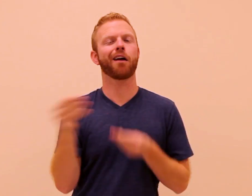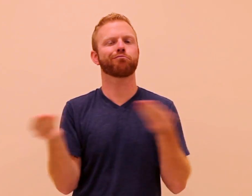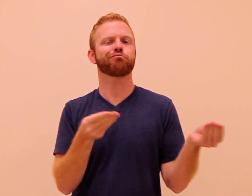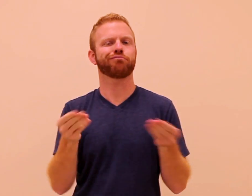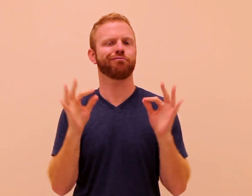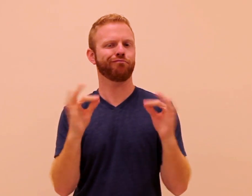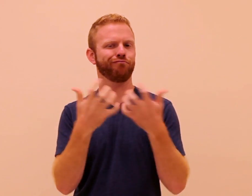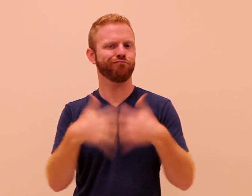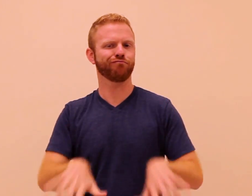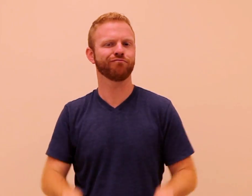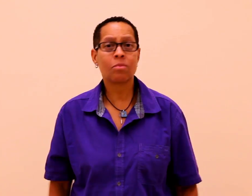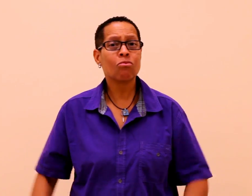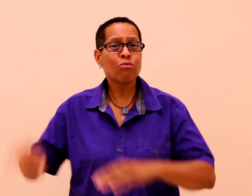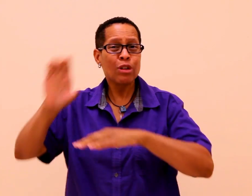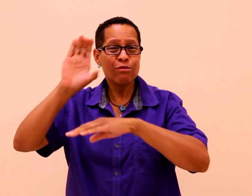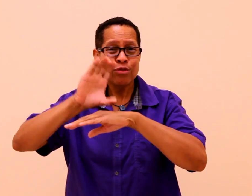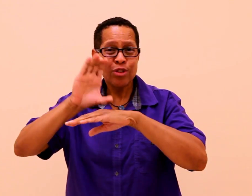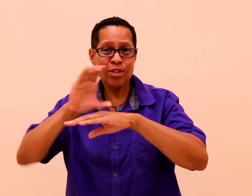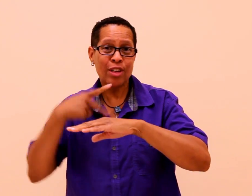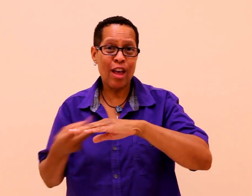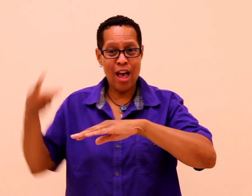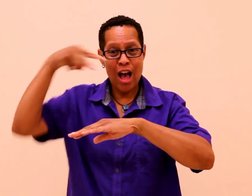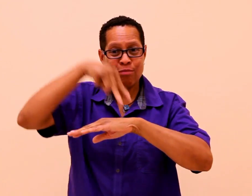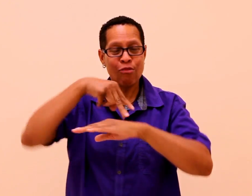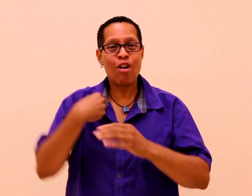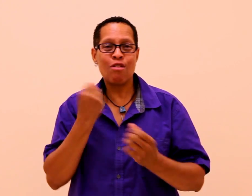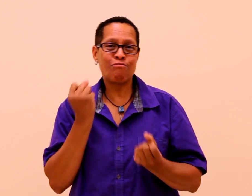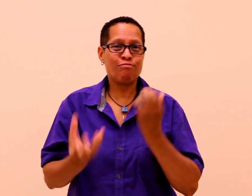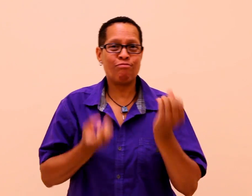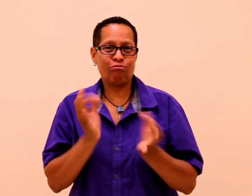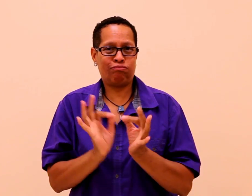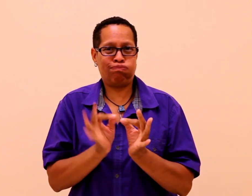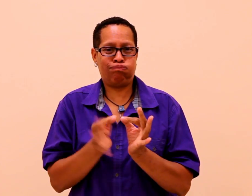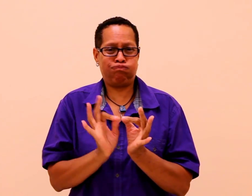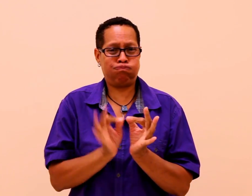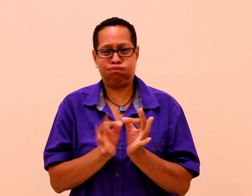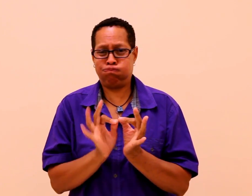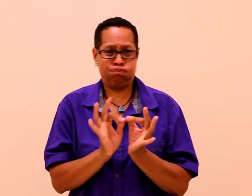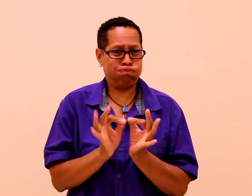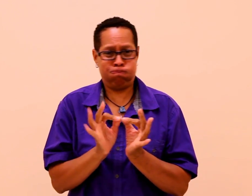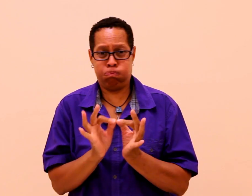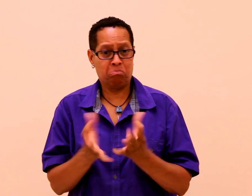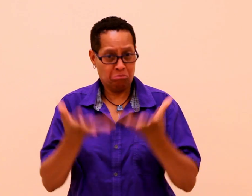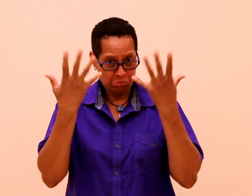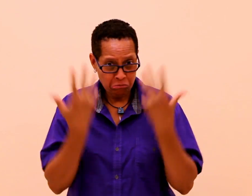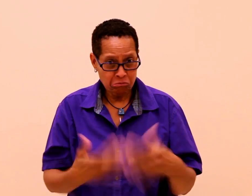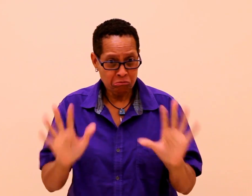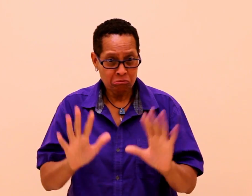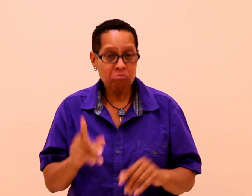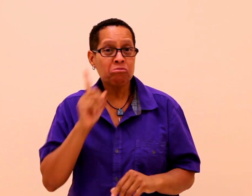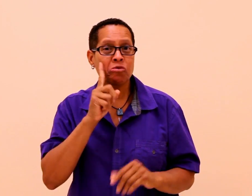skills and knowledge as a language meditator. I interpreted on the platform at the church. After the sermon, Deaf people came to me and remarked they